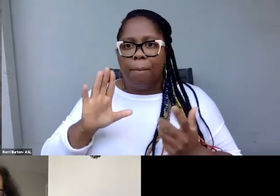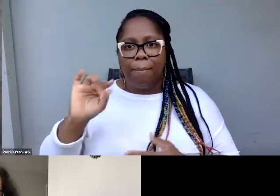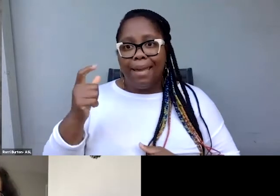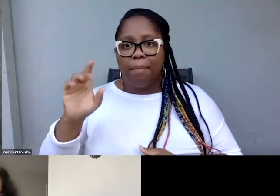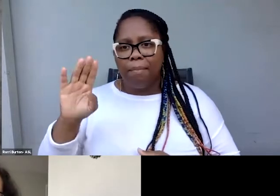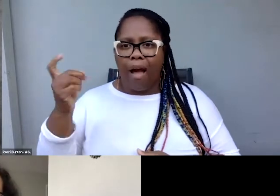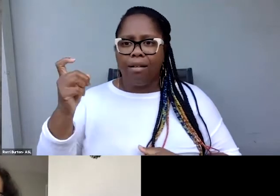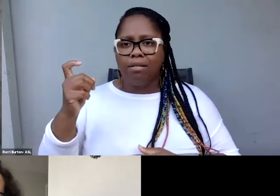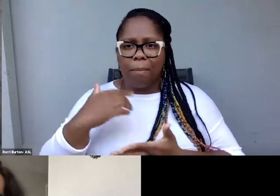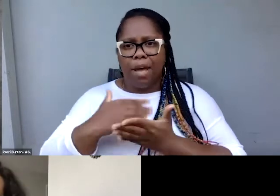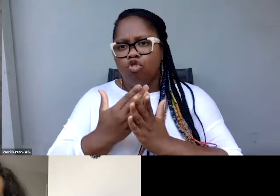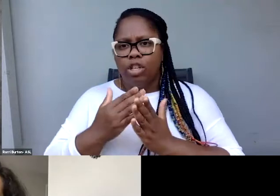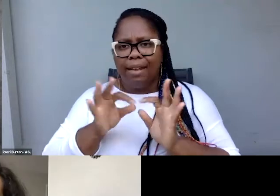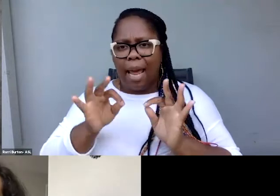Maybe just don't use them.